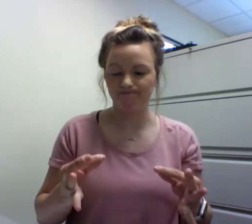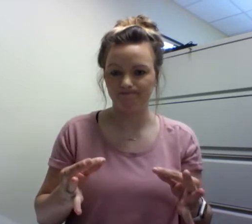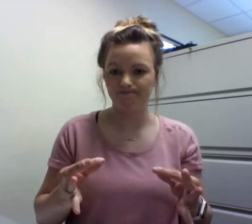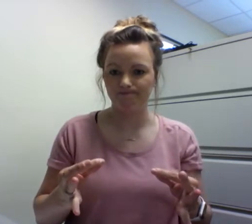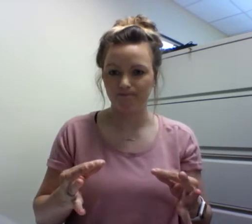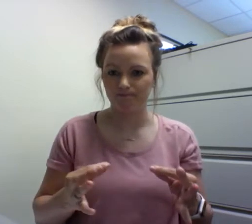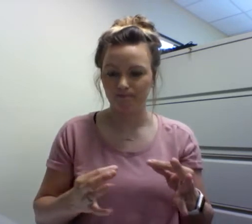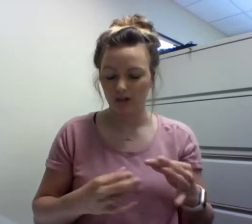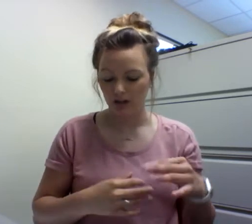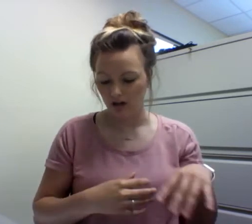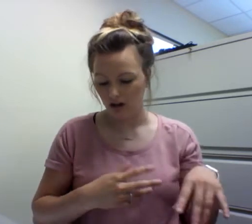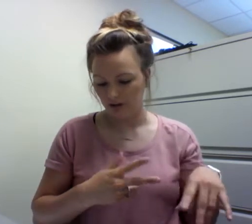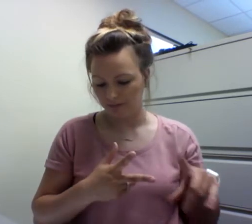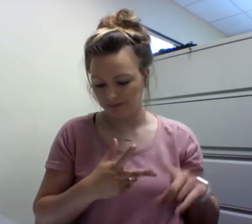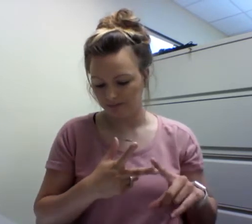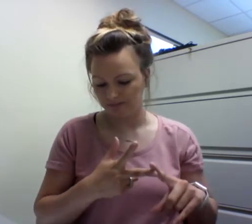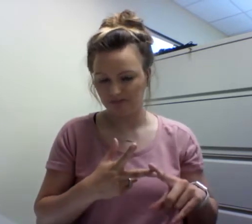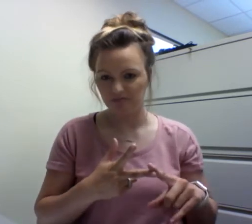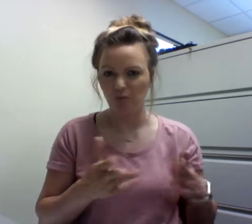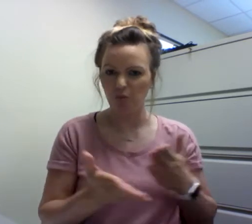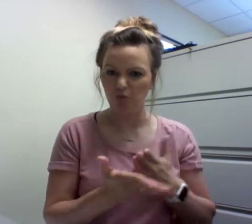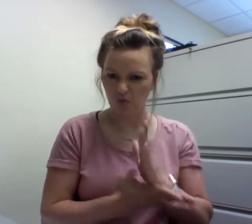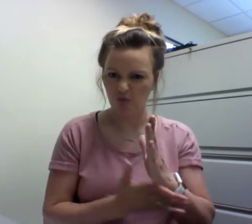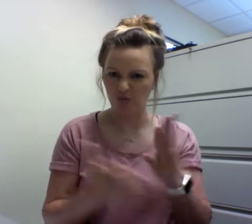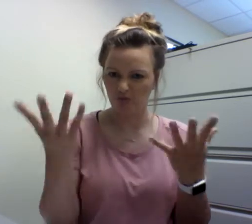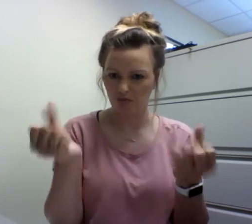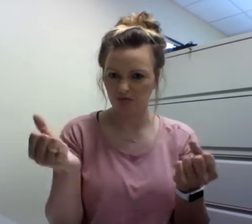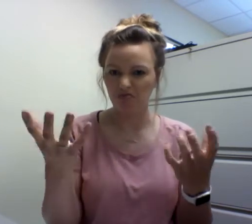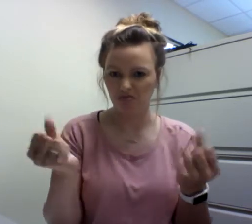independence self-determination and the right to sign.